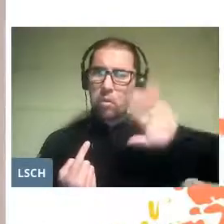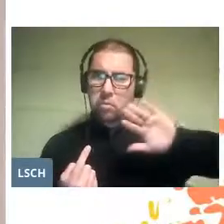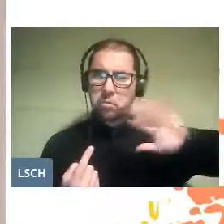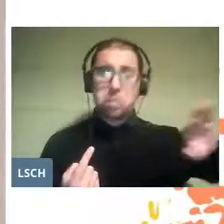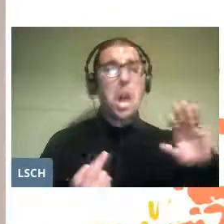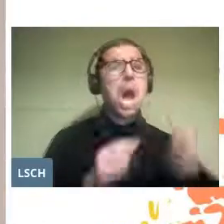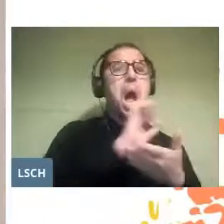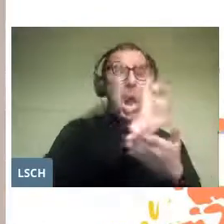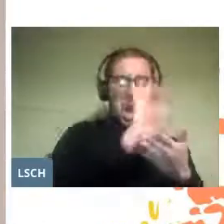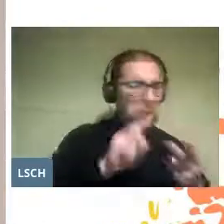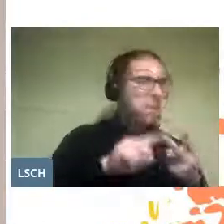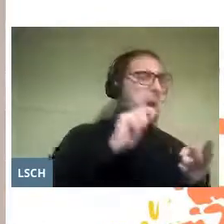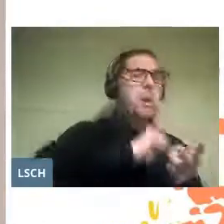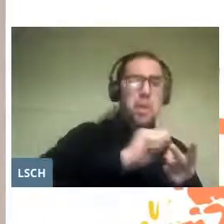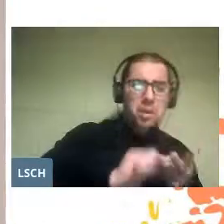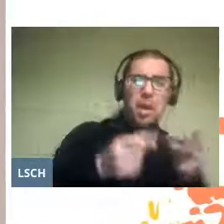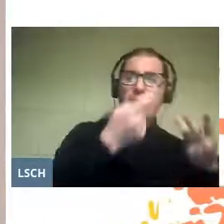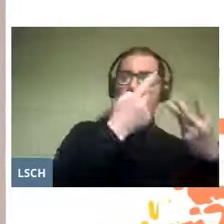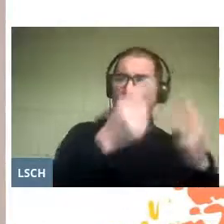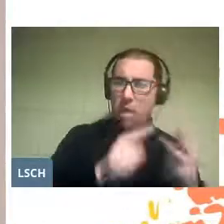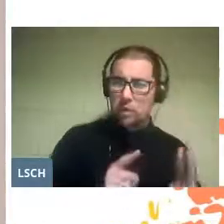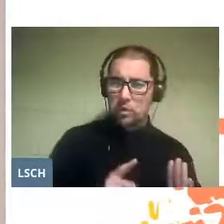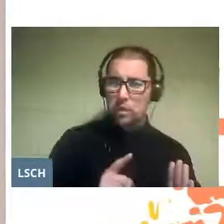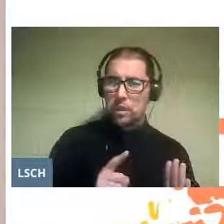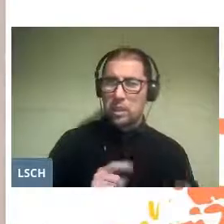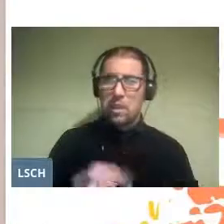of the text and the creation and execution of the musical,